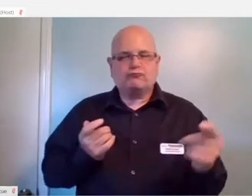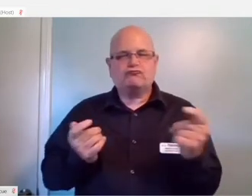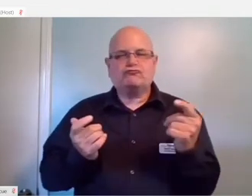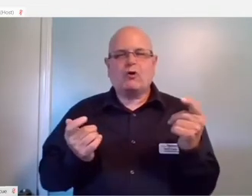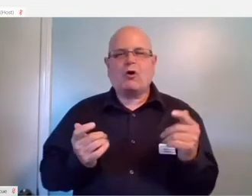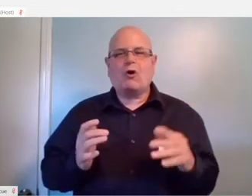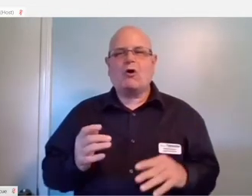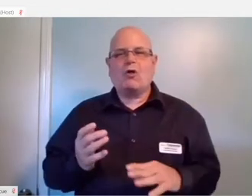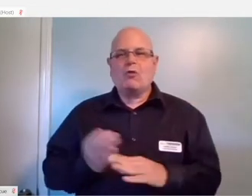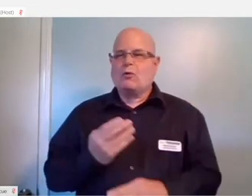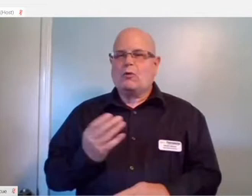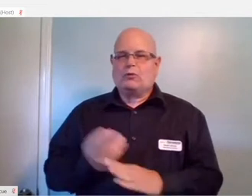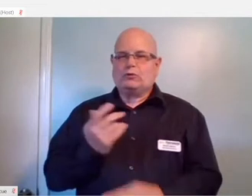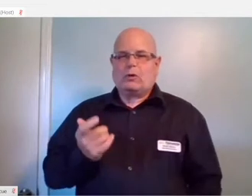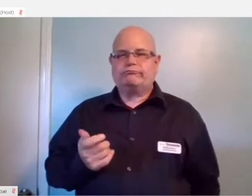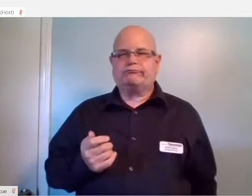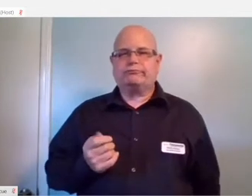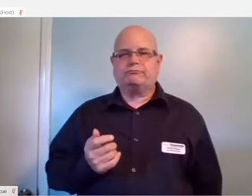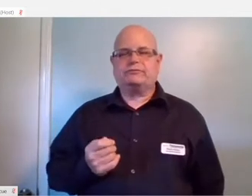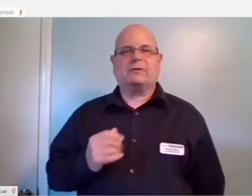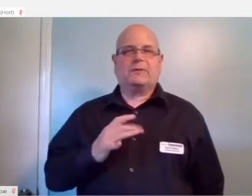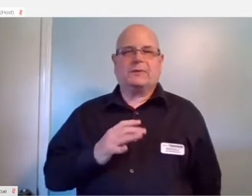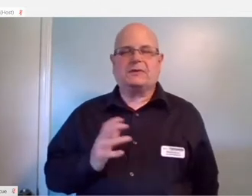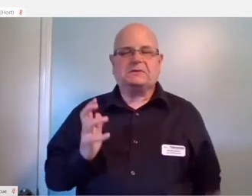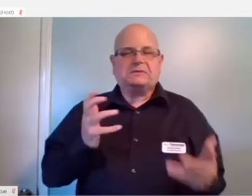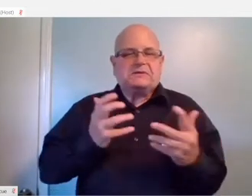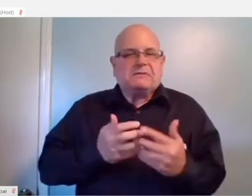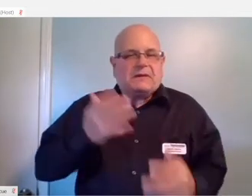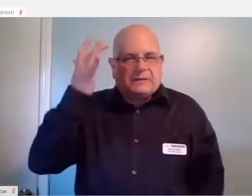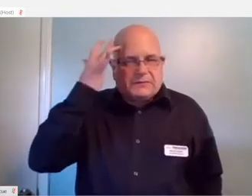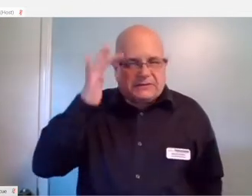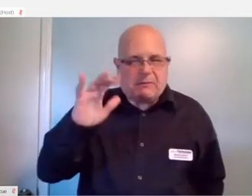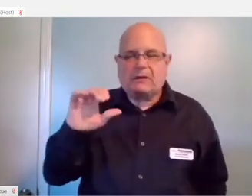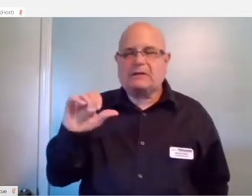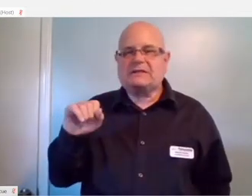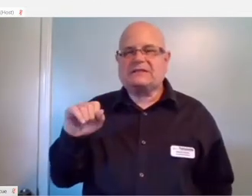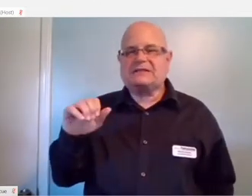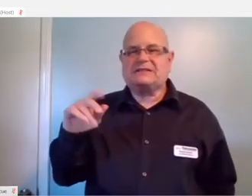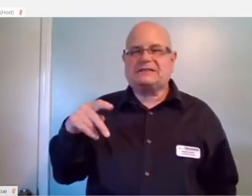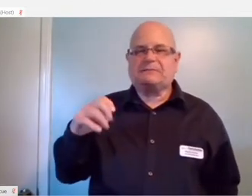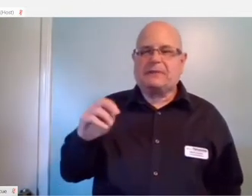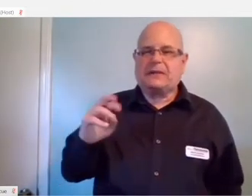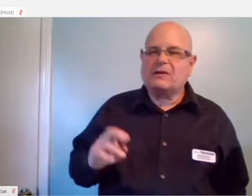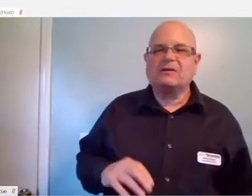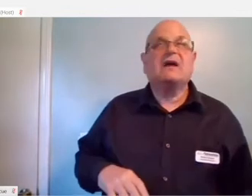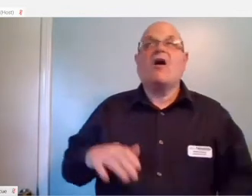through this one device. And again, you can pair that up with a smart speaker and then you can say turn on the TV,